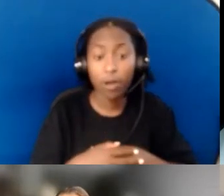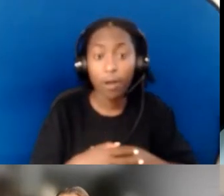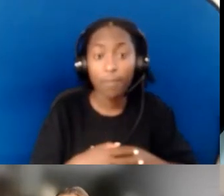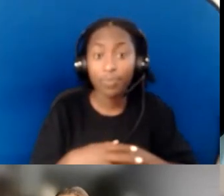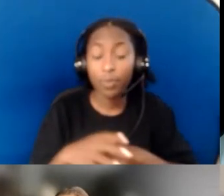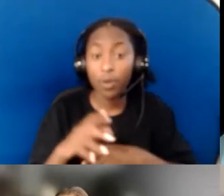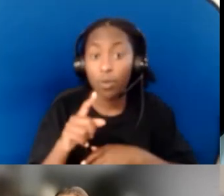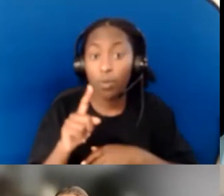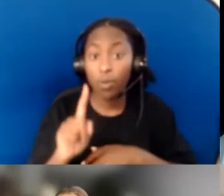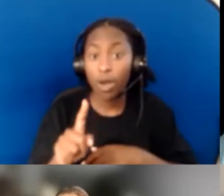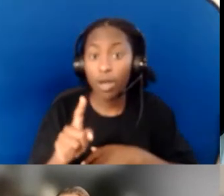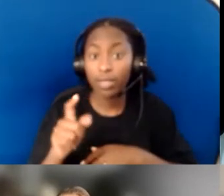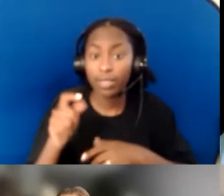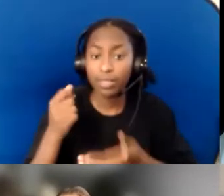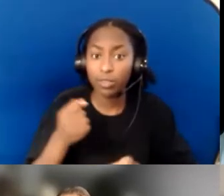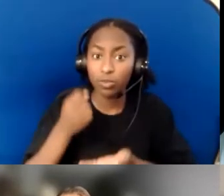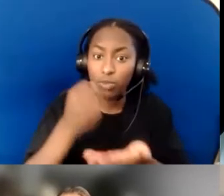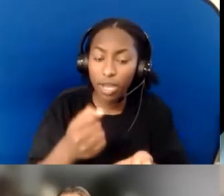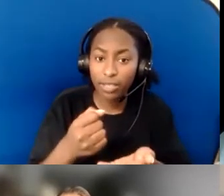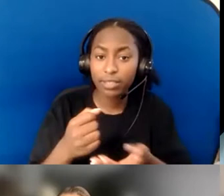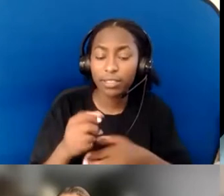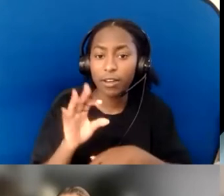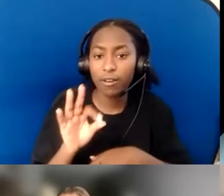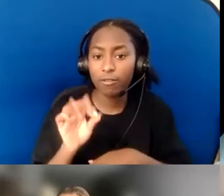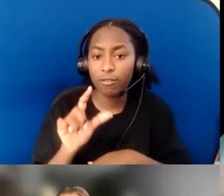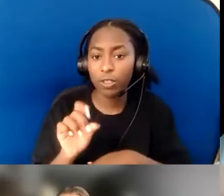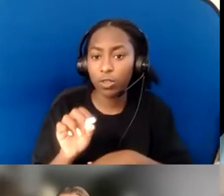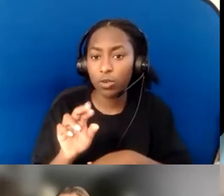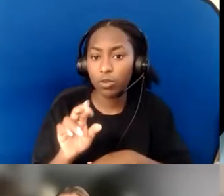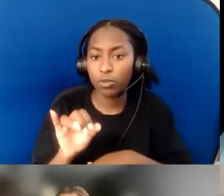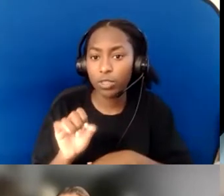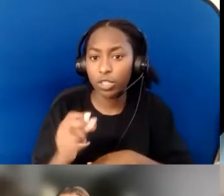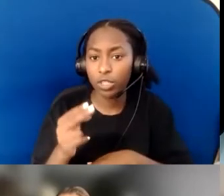that allows congregations to make a pitch for ways